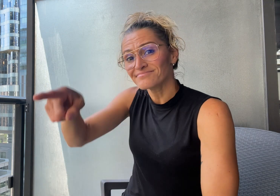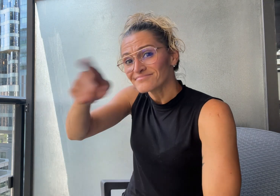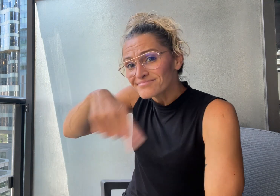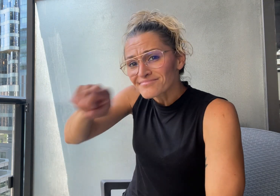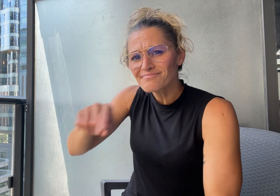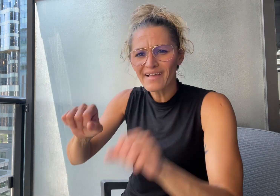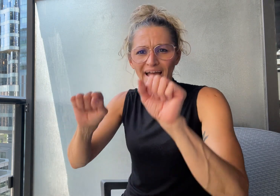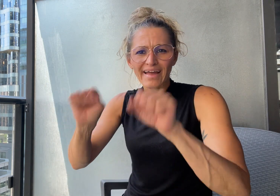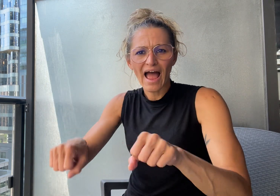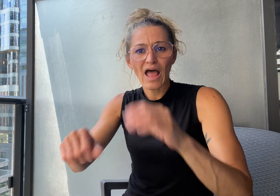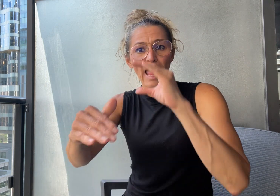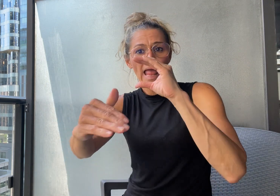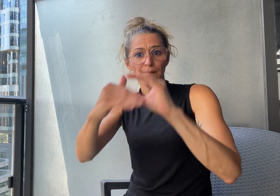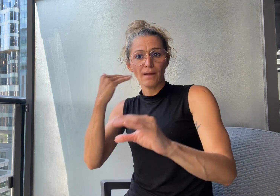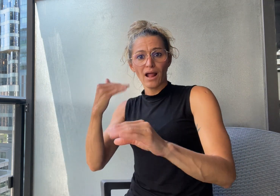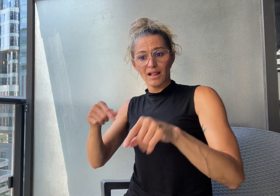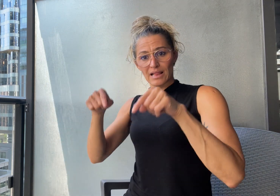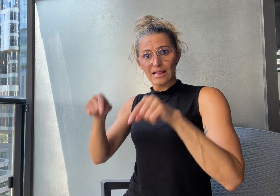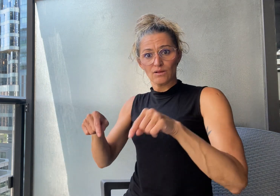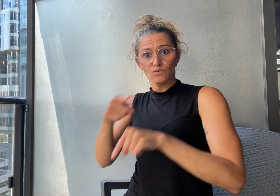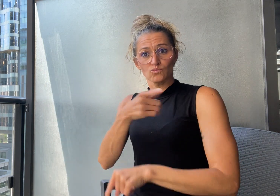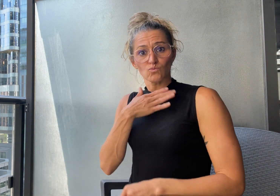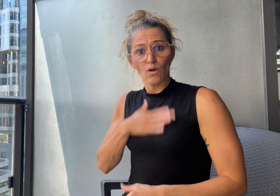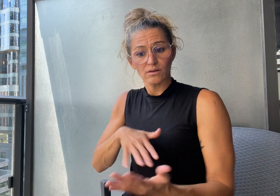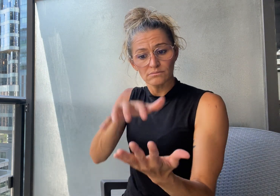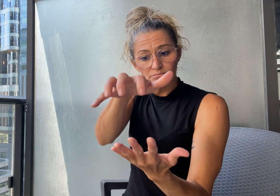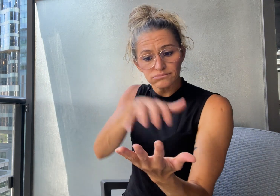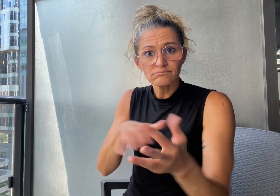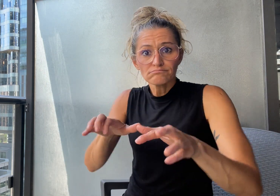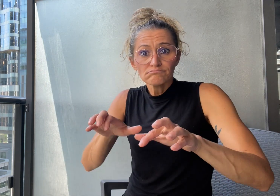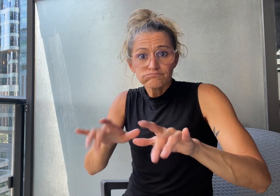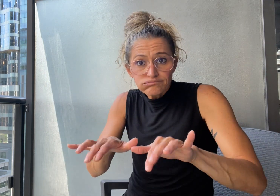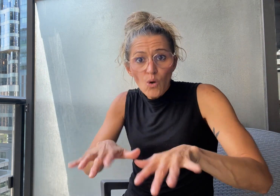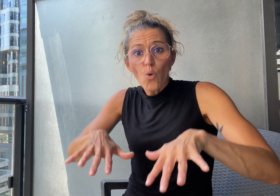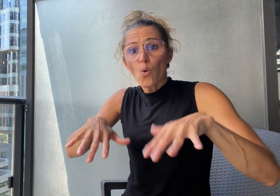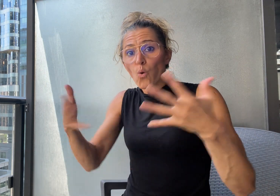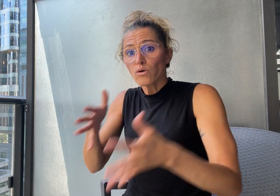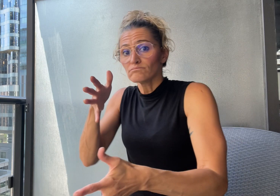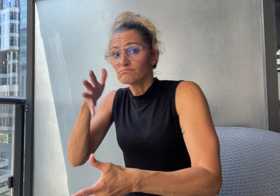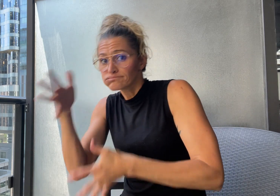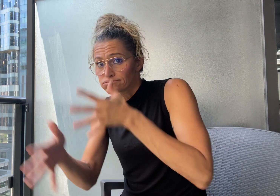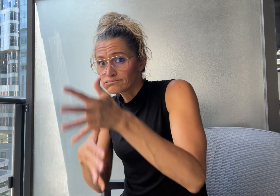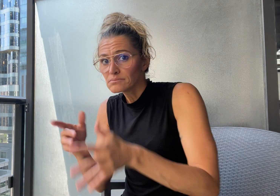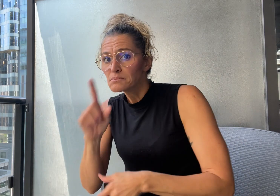You can email your text or video comments